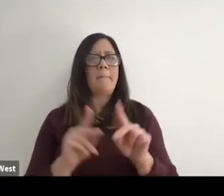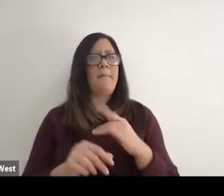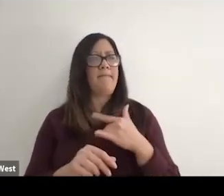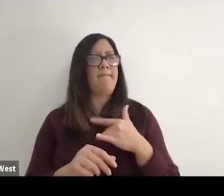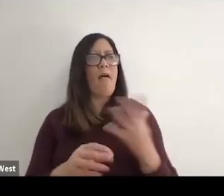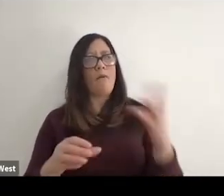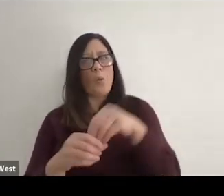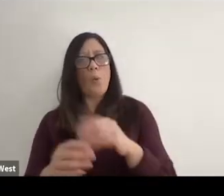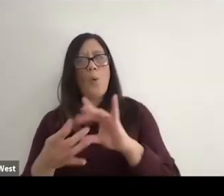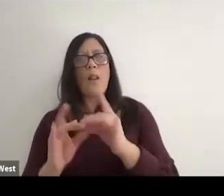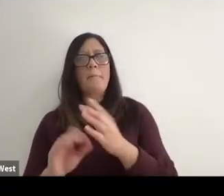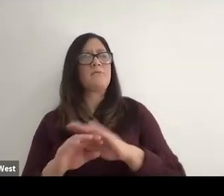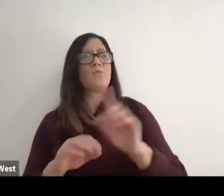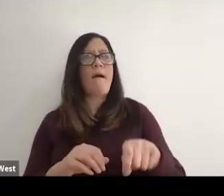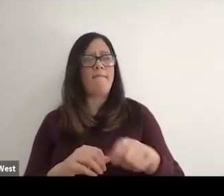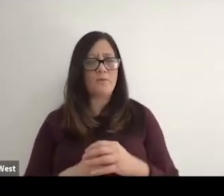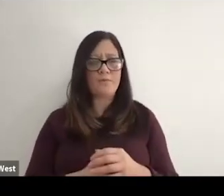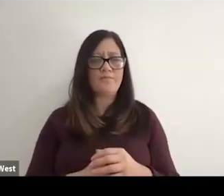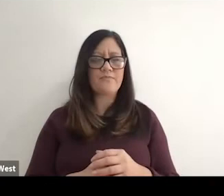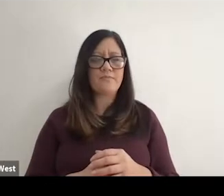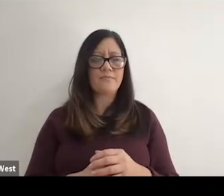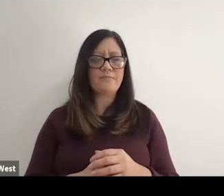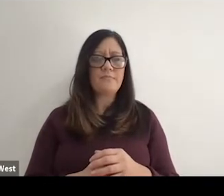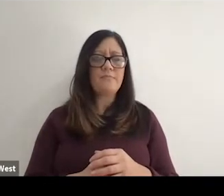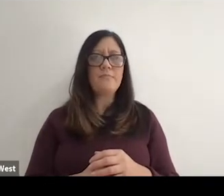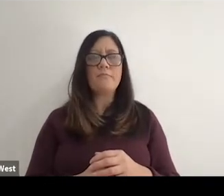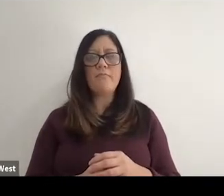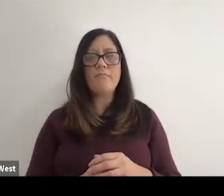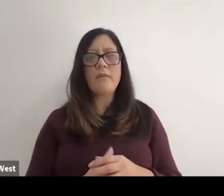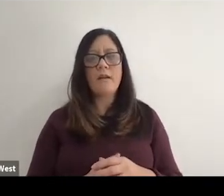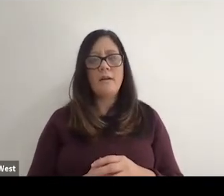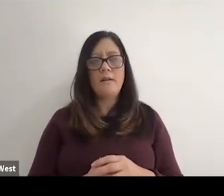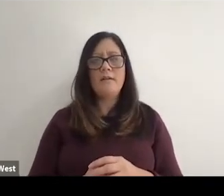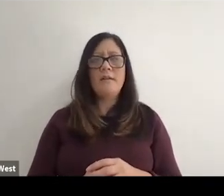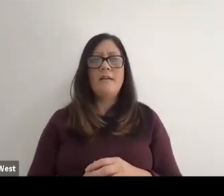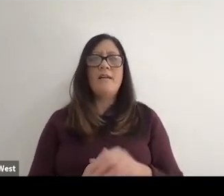But but yeah, so that so that was another.